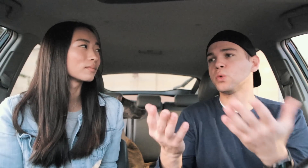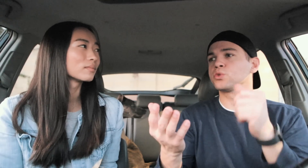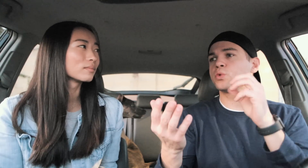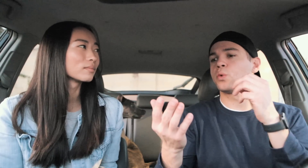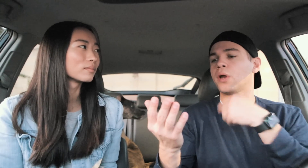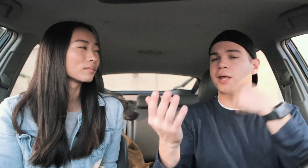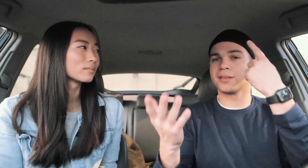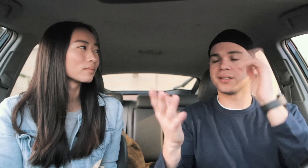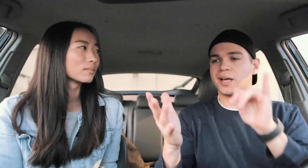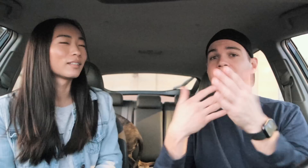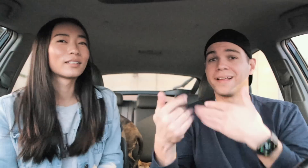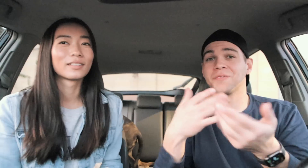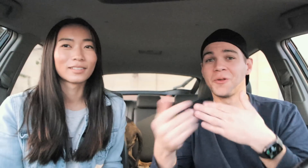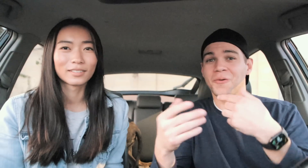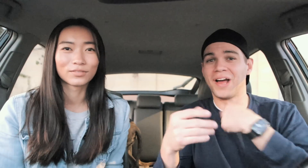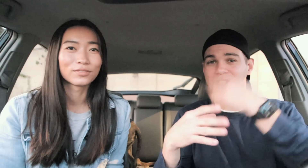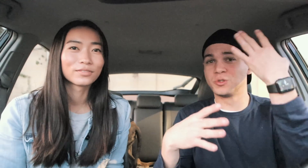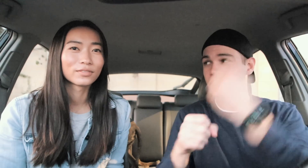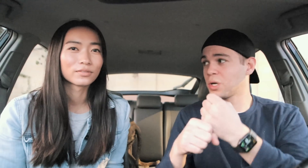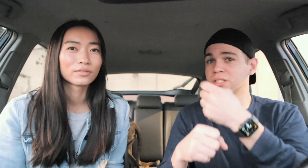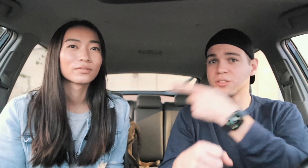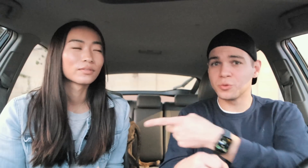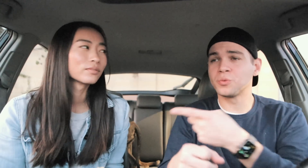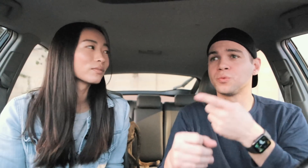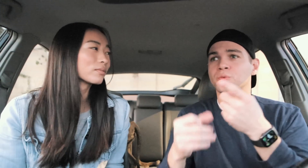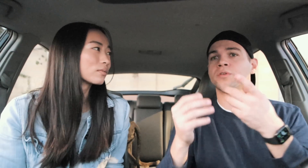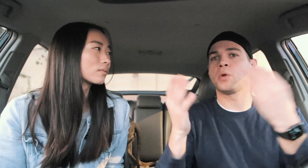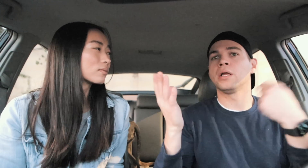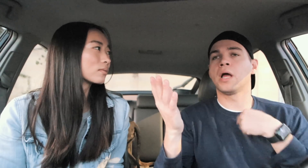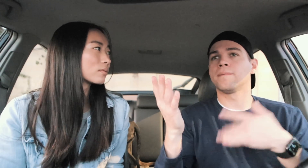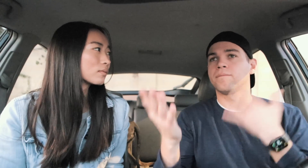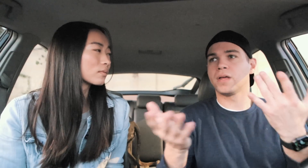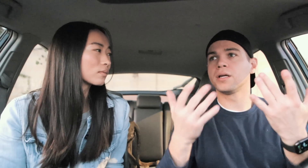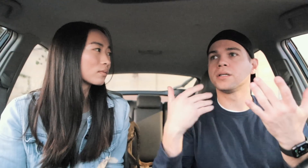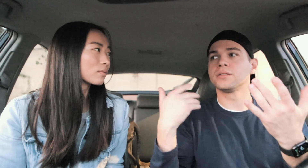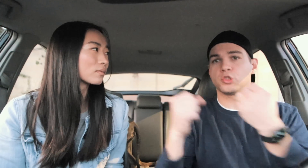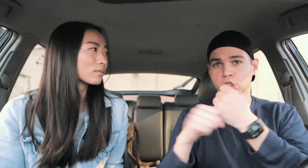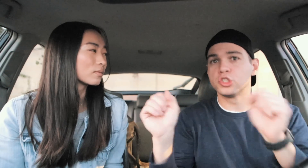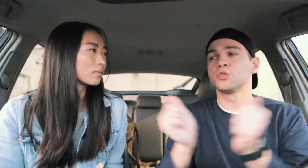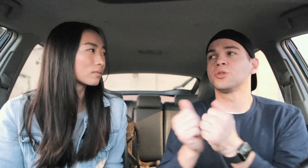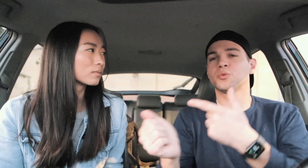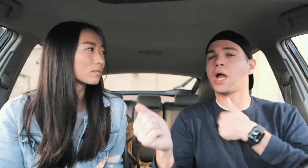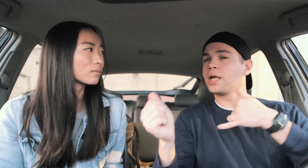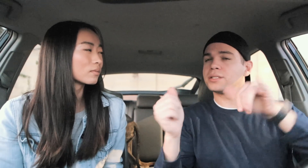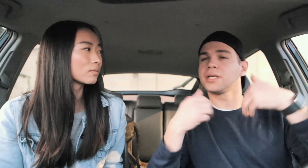so I think that even though I trust you and I felt secure with you